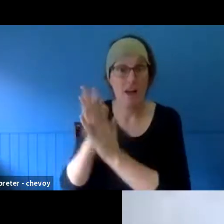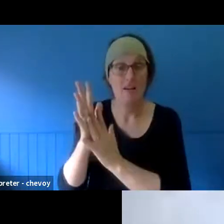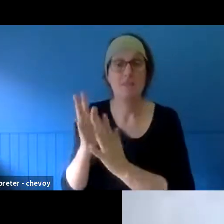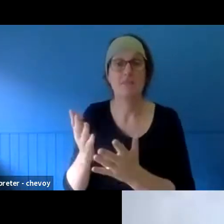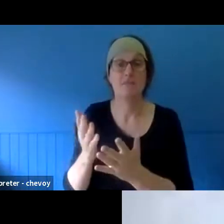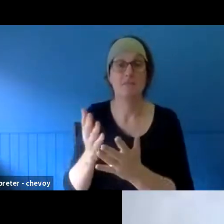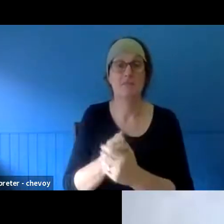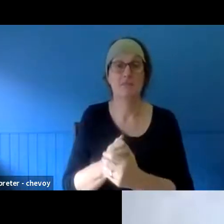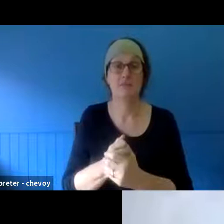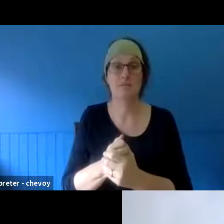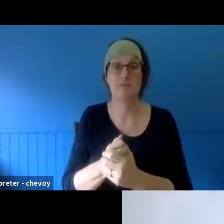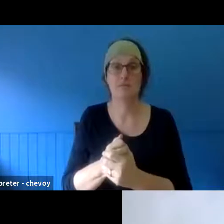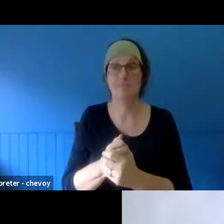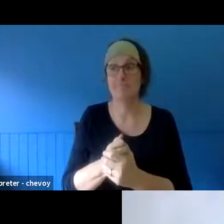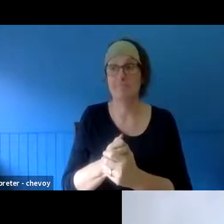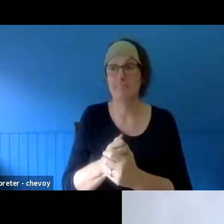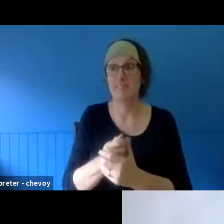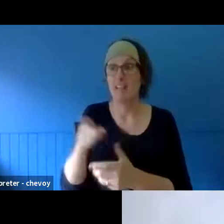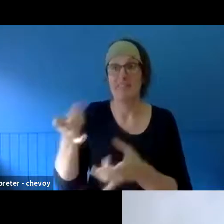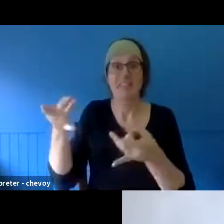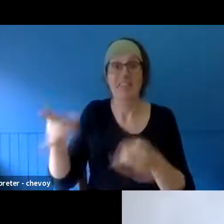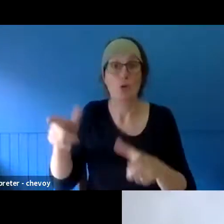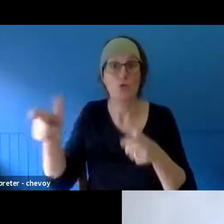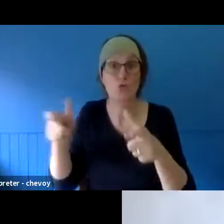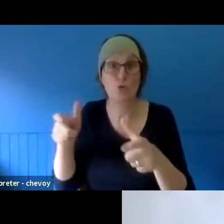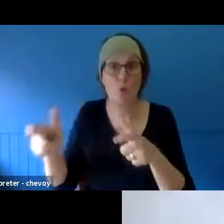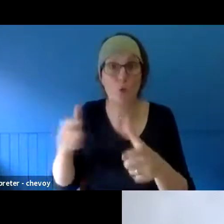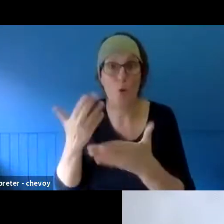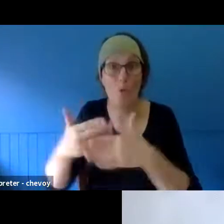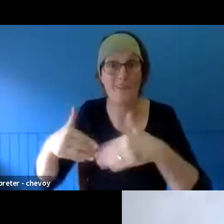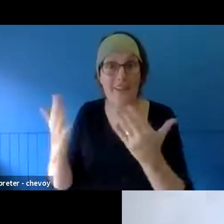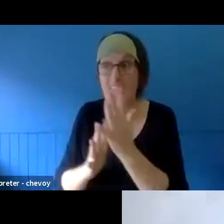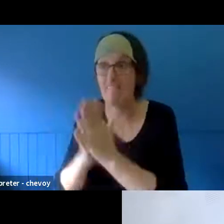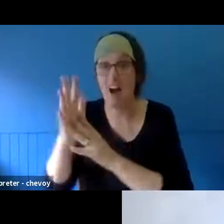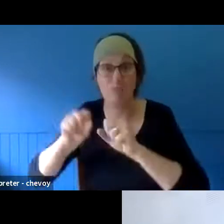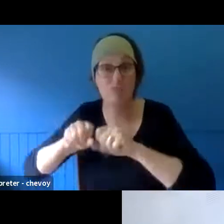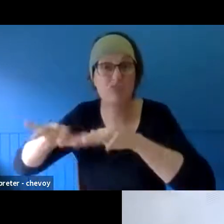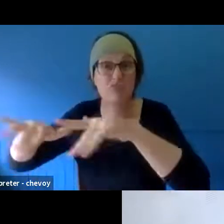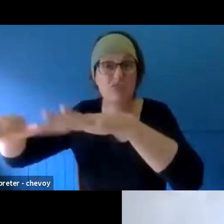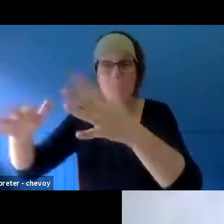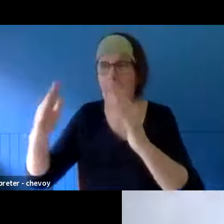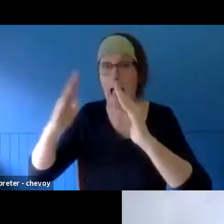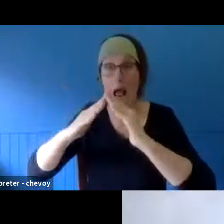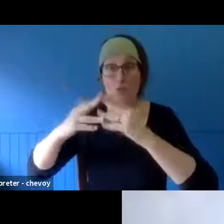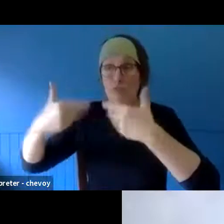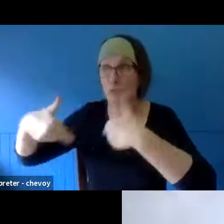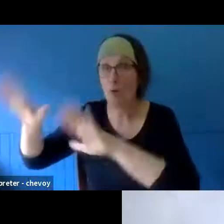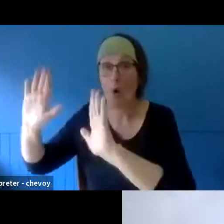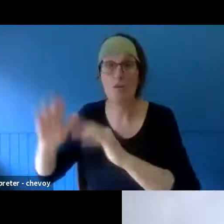that all sorts of things were taken away. You know - homes, people, but